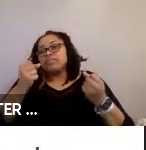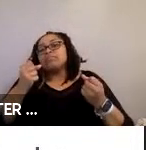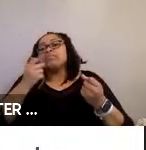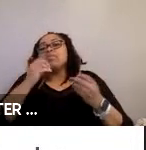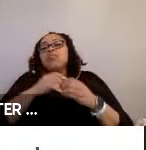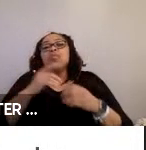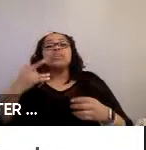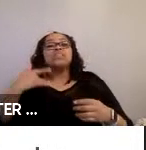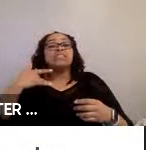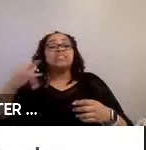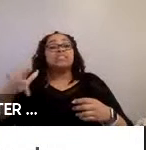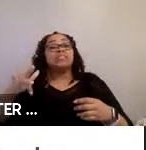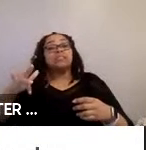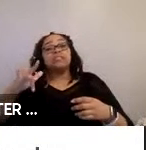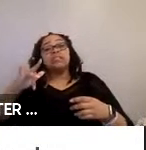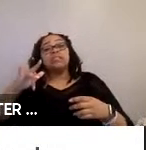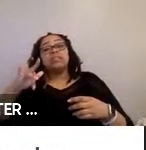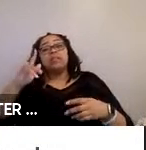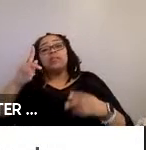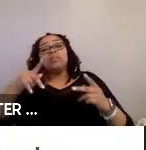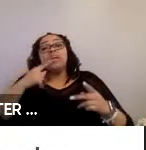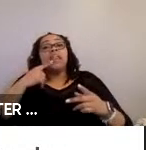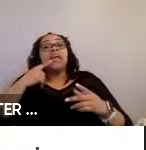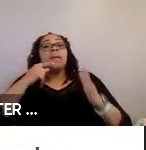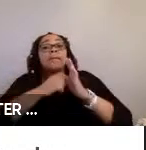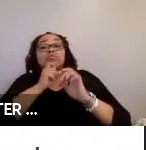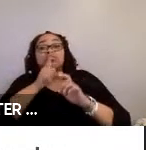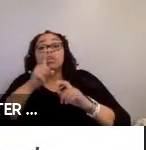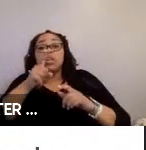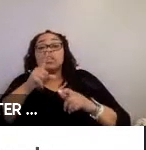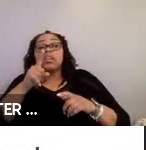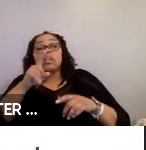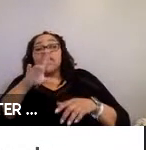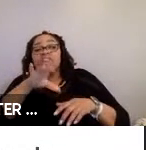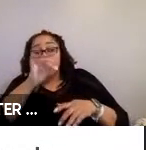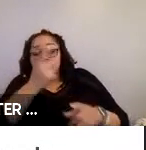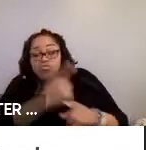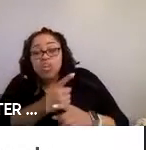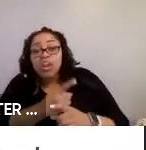sensing of passenger status, for example to ensure that they’re located properly, secured,